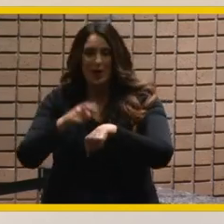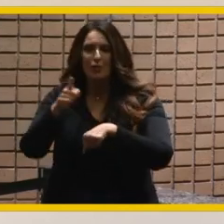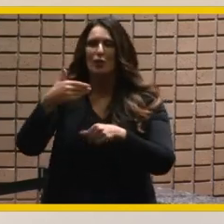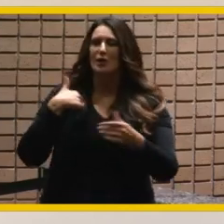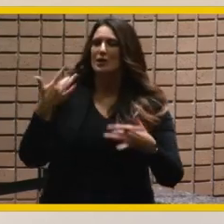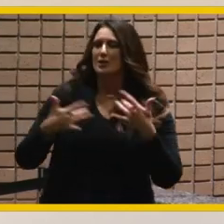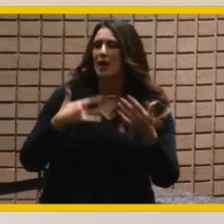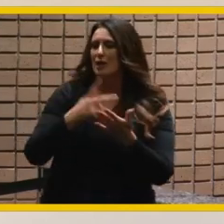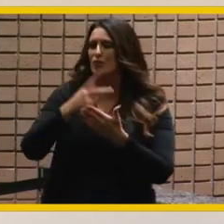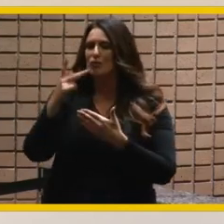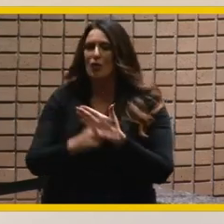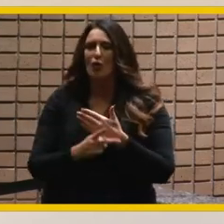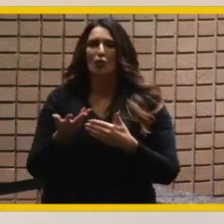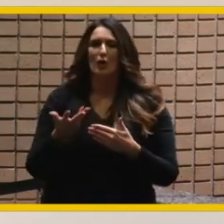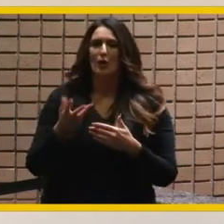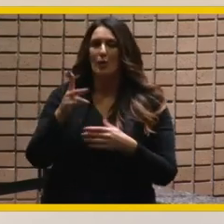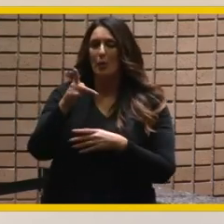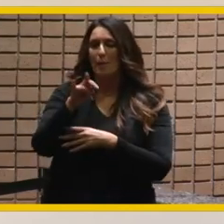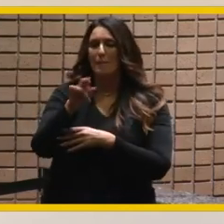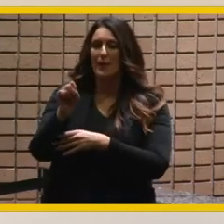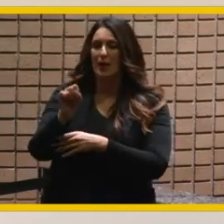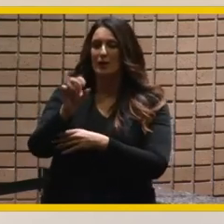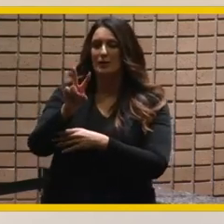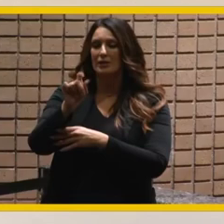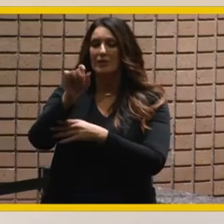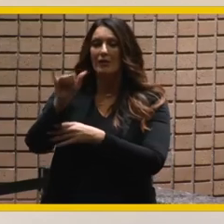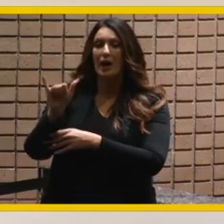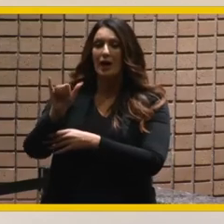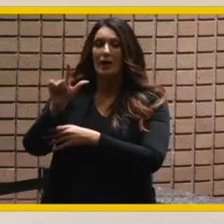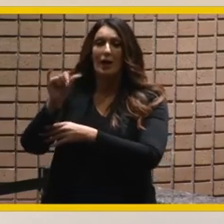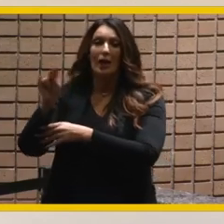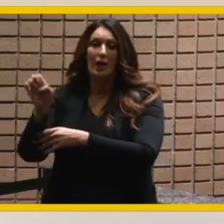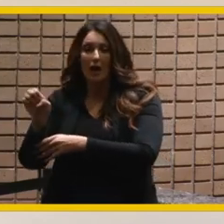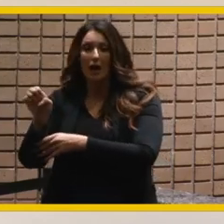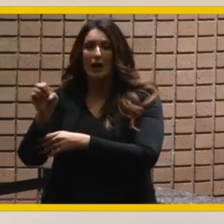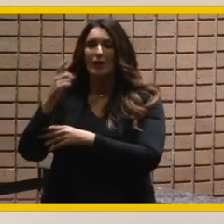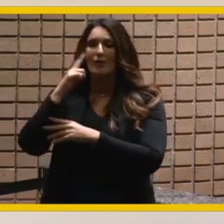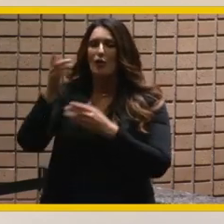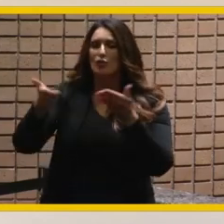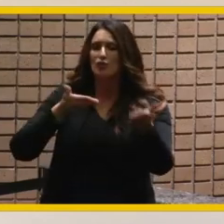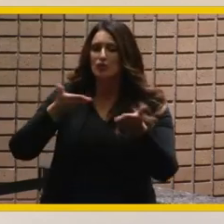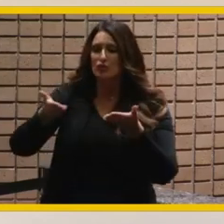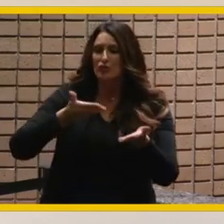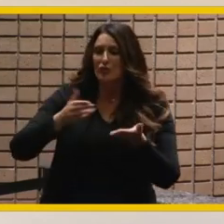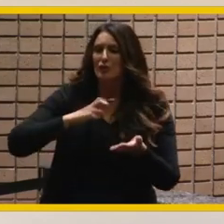we extended the paris valley line providing additional metrolink service to riverside we